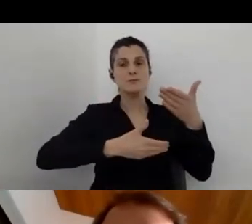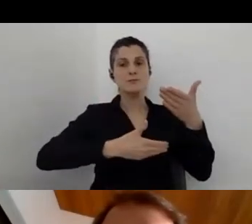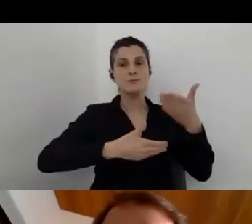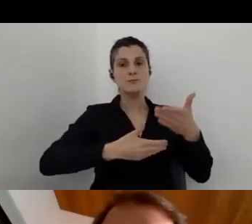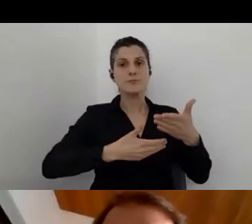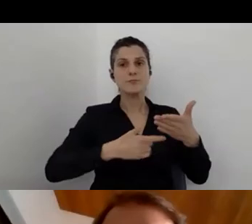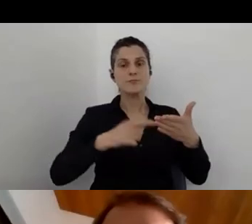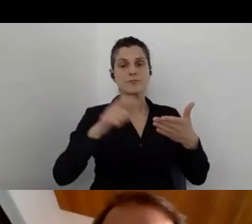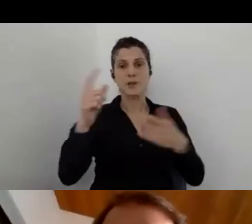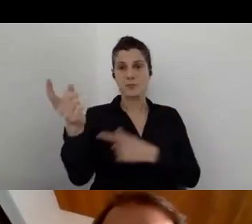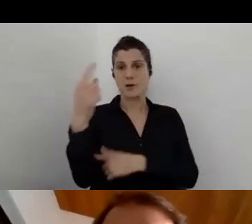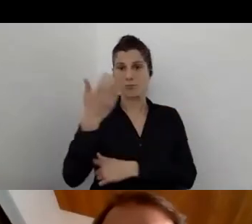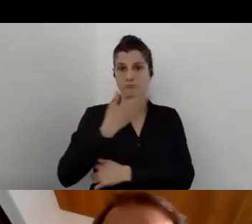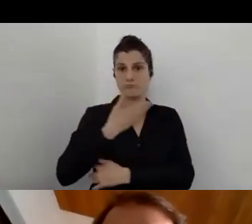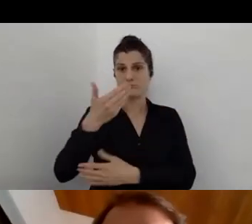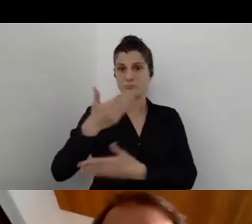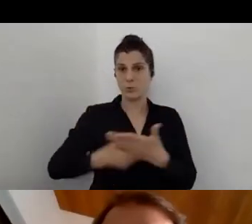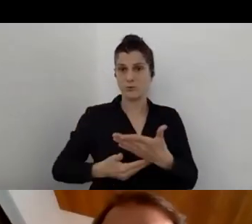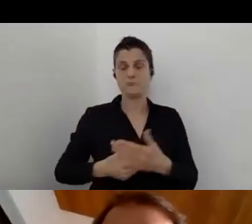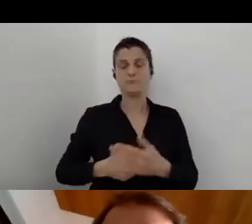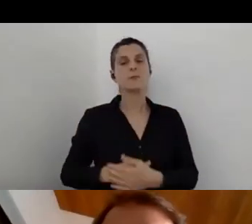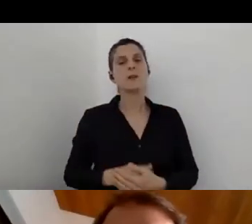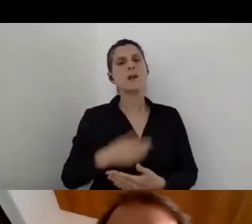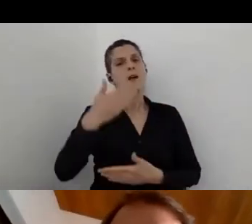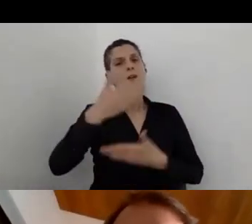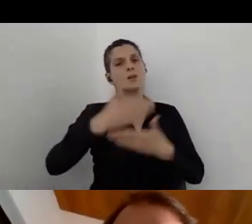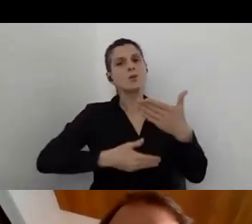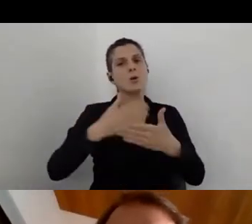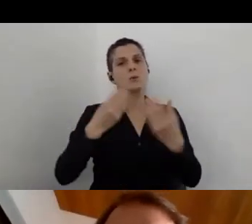A report is something you can publish out of the system.